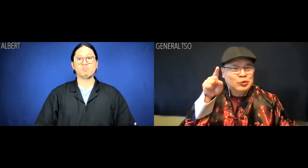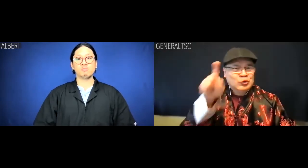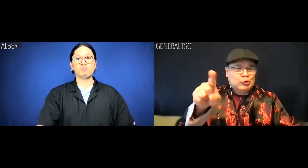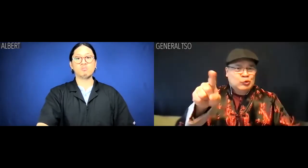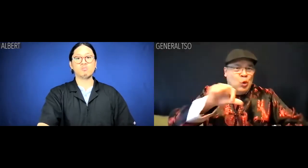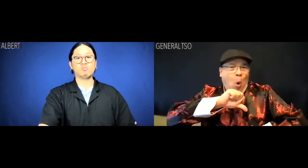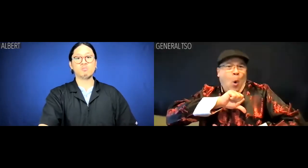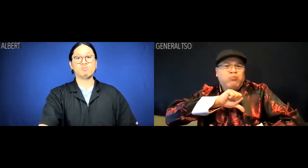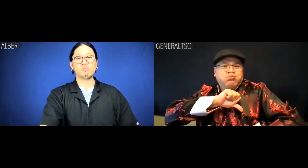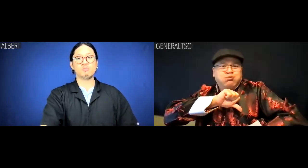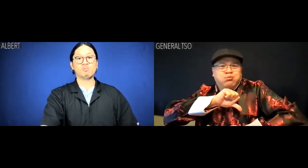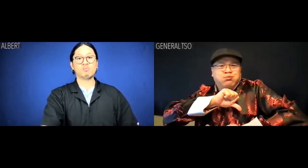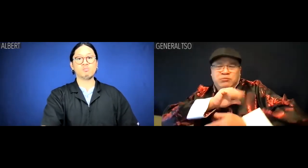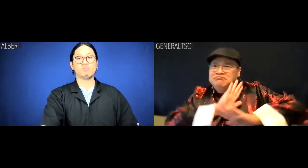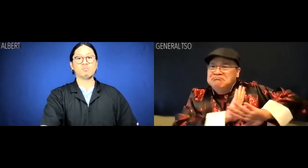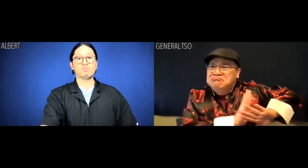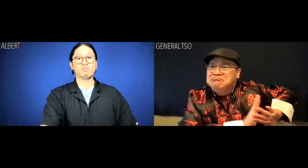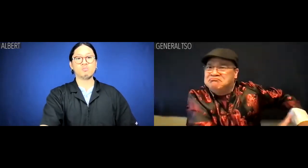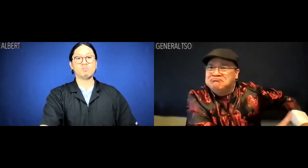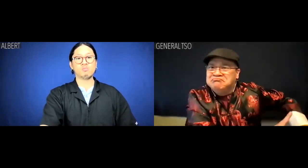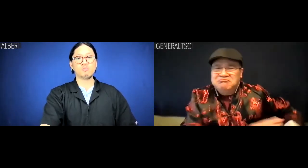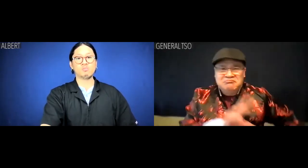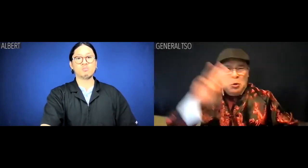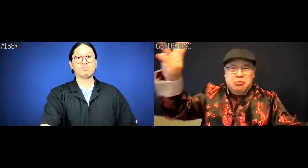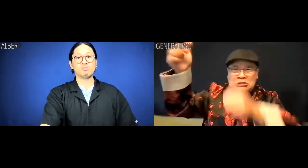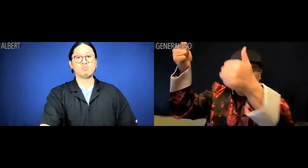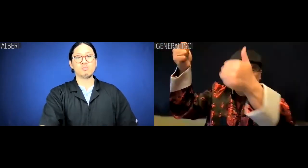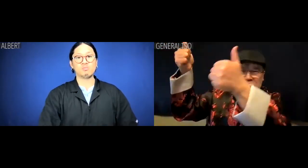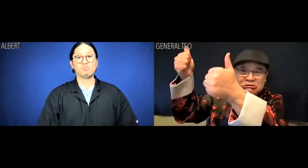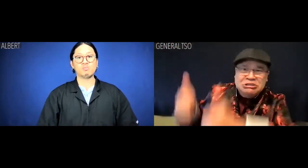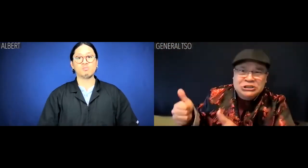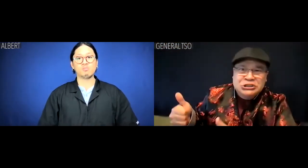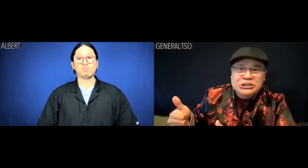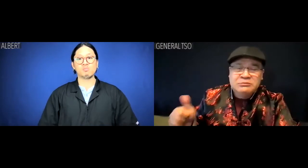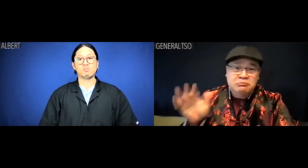You must wean yourself from the teat of Western degeneracy.